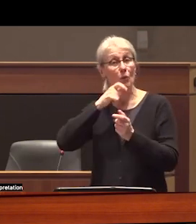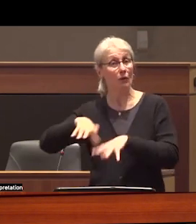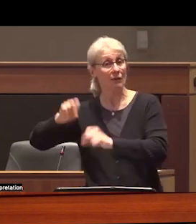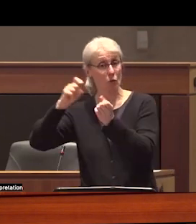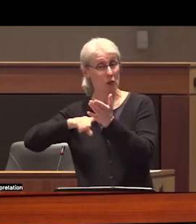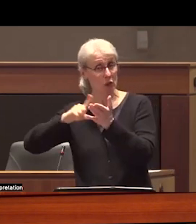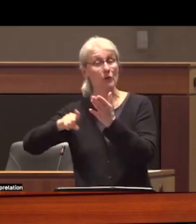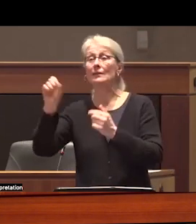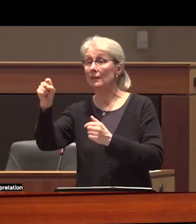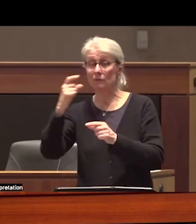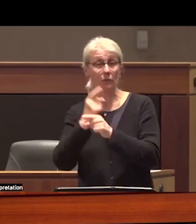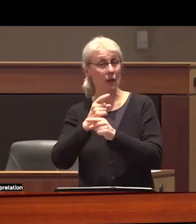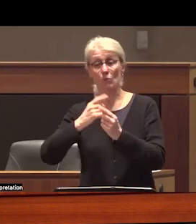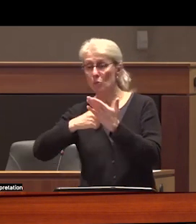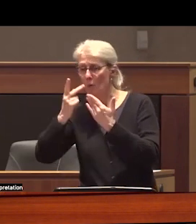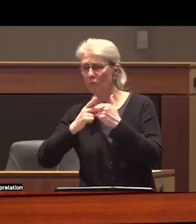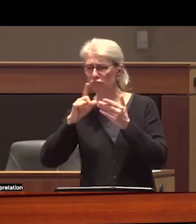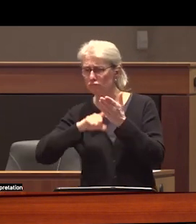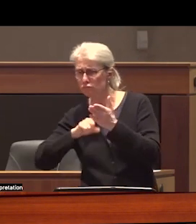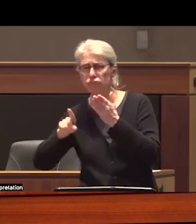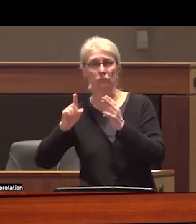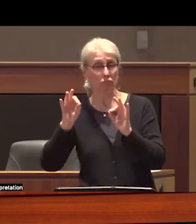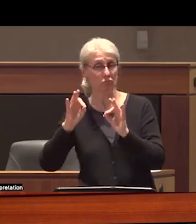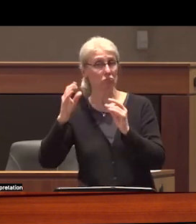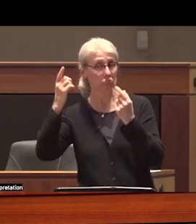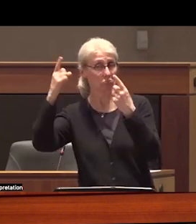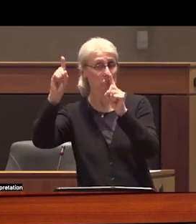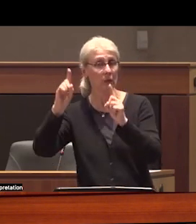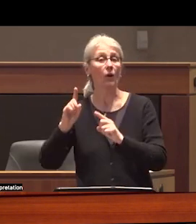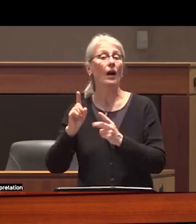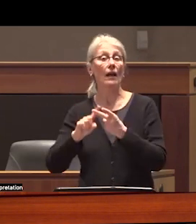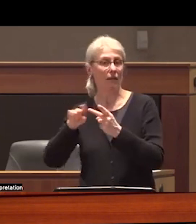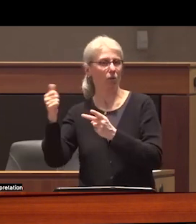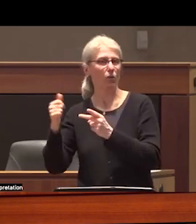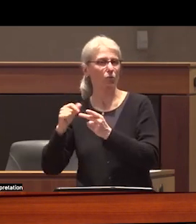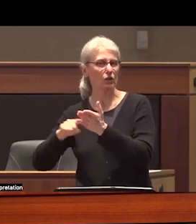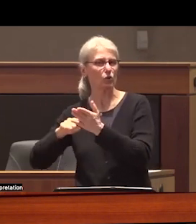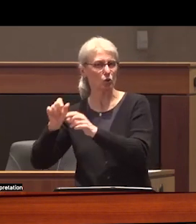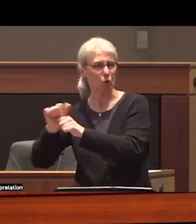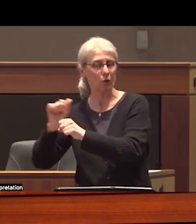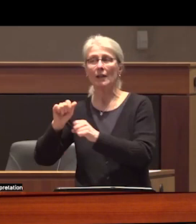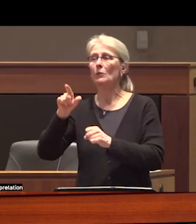outcomes and do related work we do not need more research identifying the problem we know what the